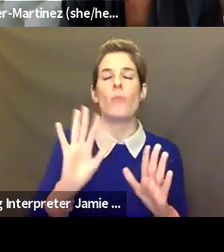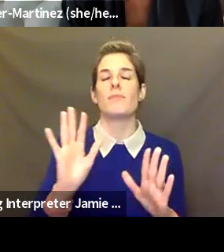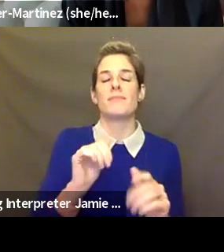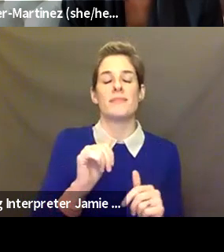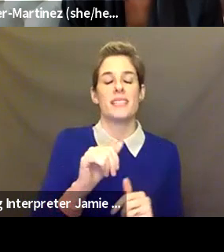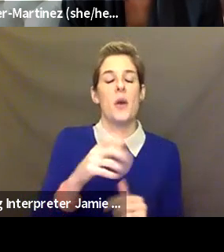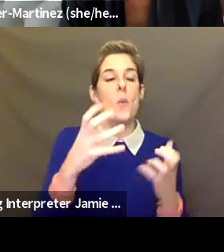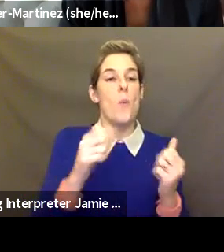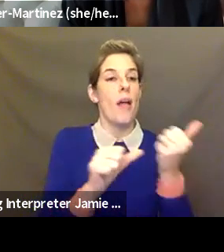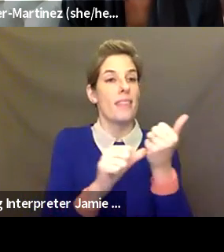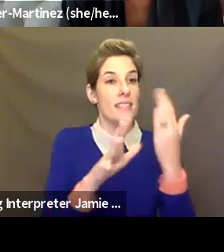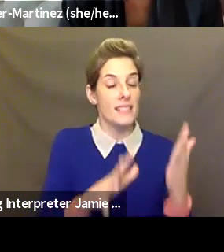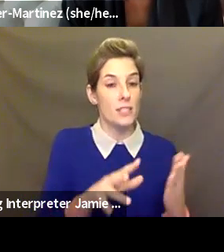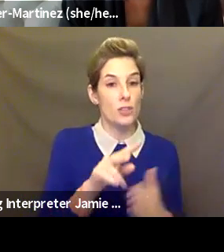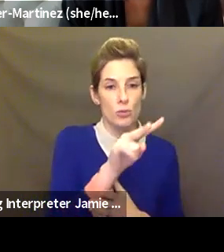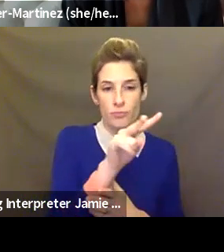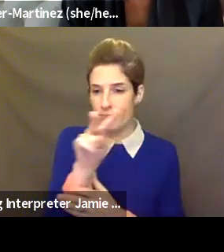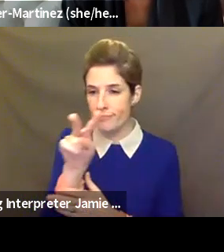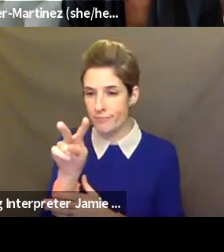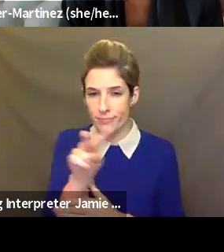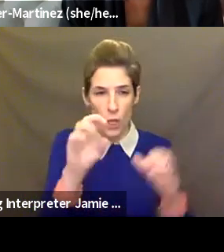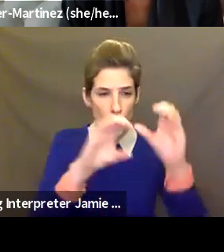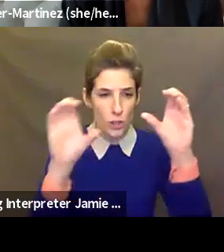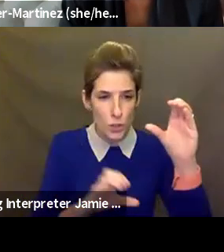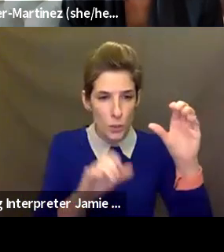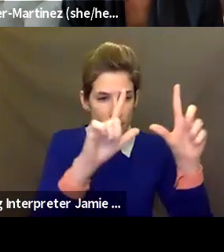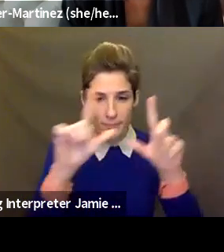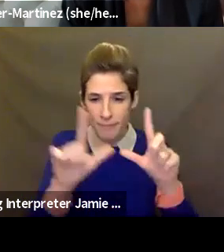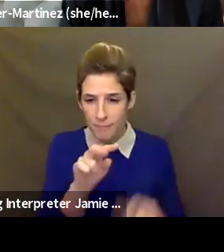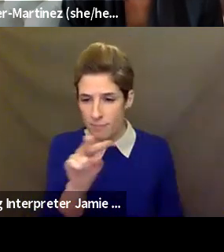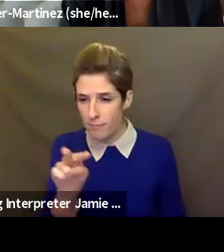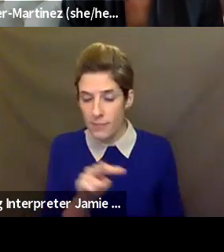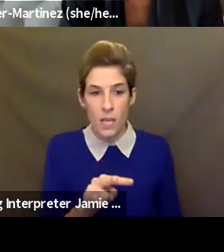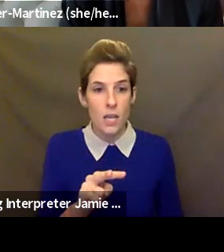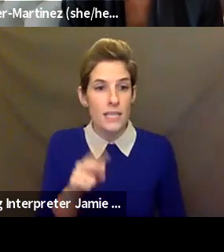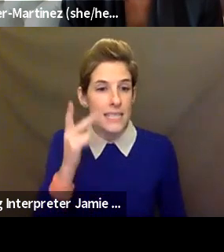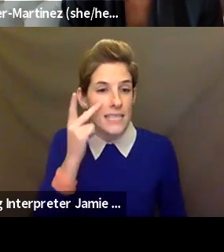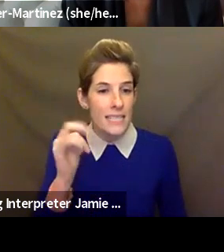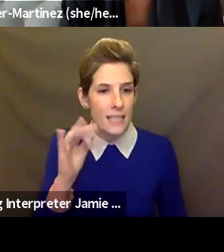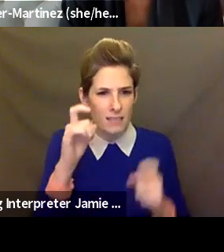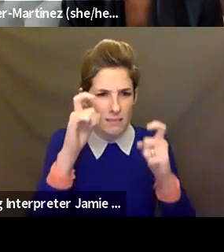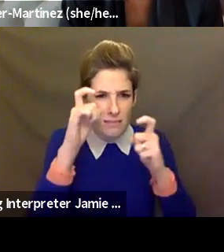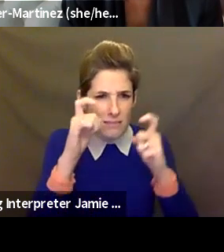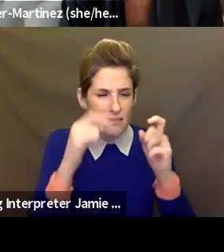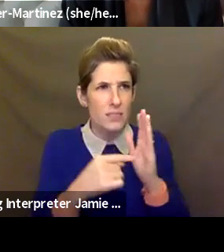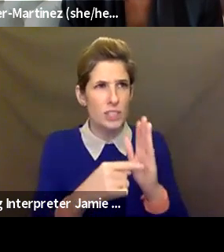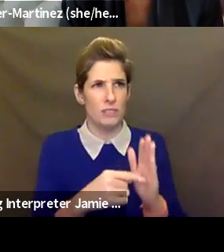worried, will you text me or chat me their name, and I'll make sure to give them some attention?" And I thought that